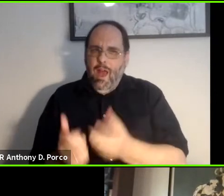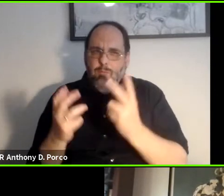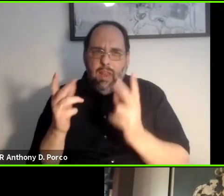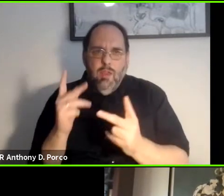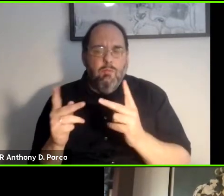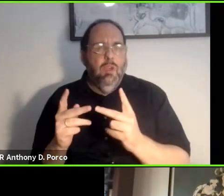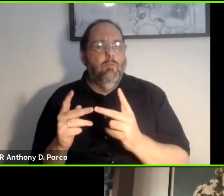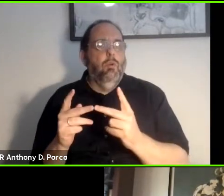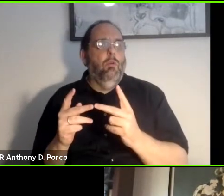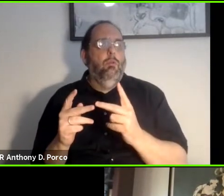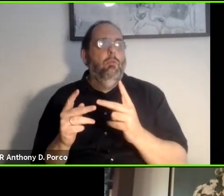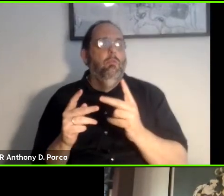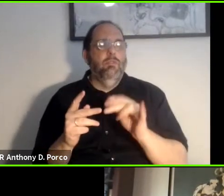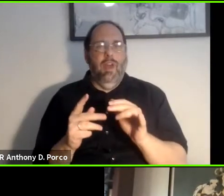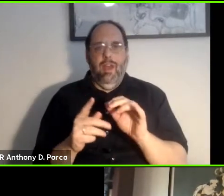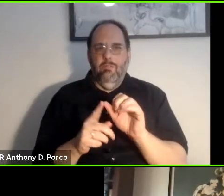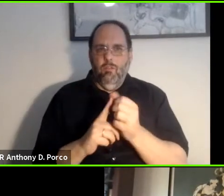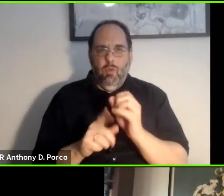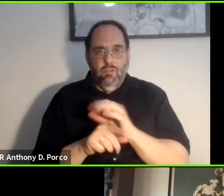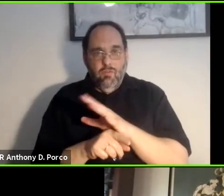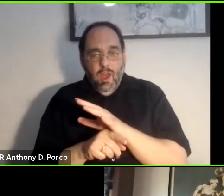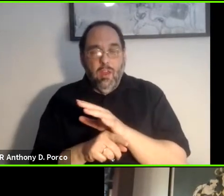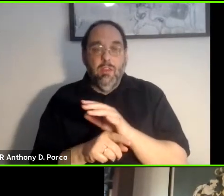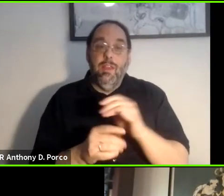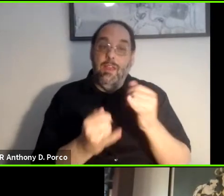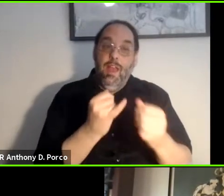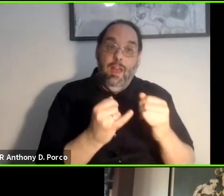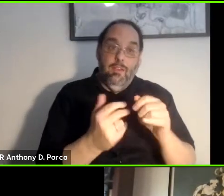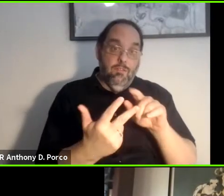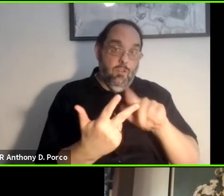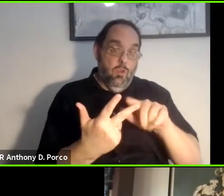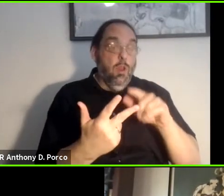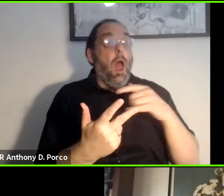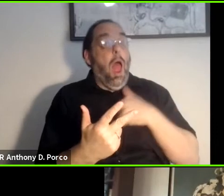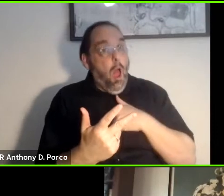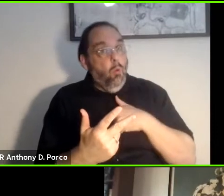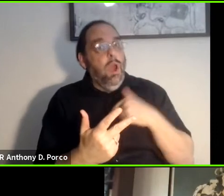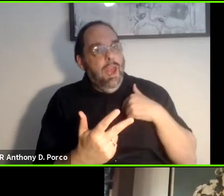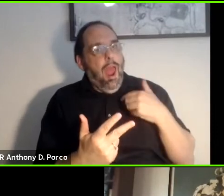affected and then finally if you can say and here is a solution. Especially if there is a